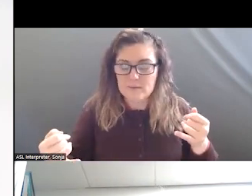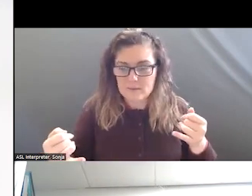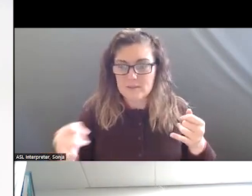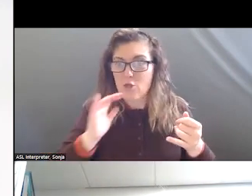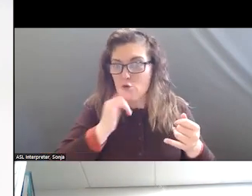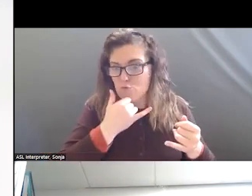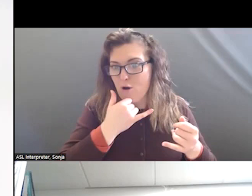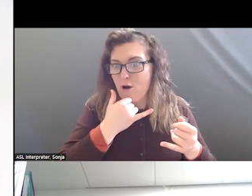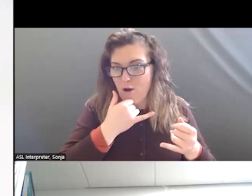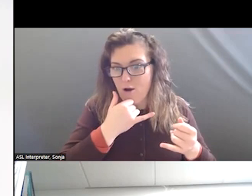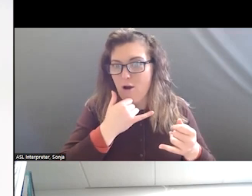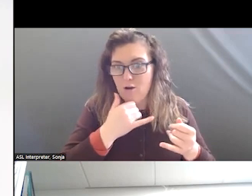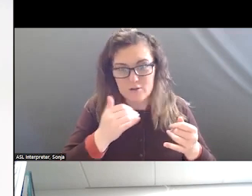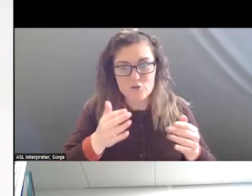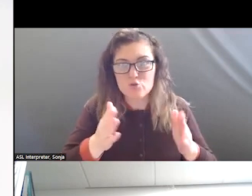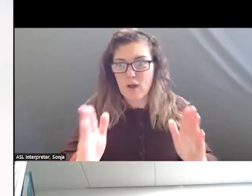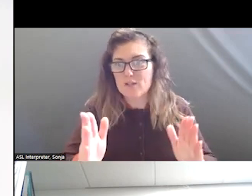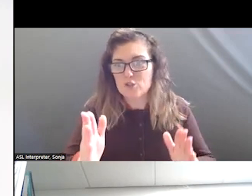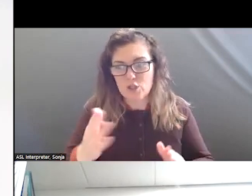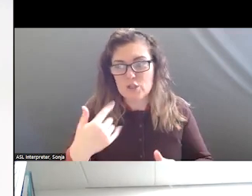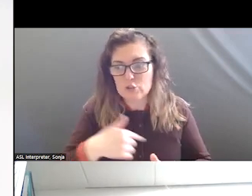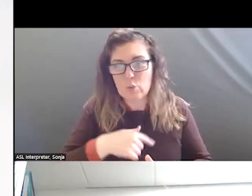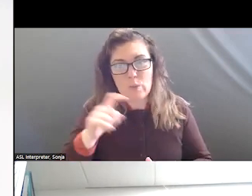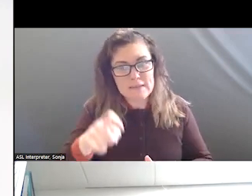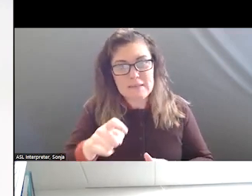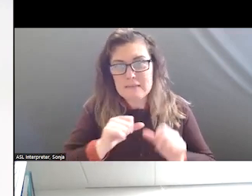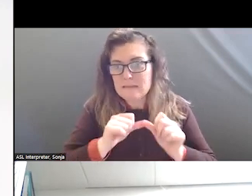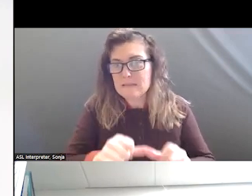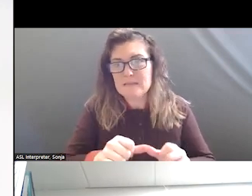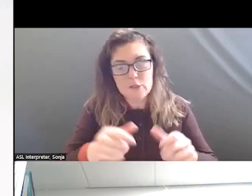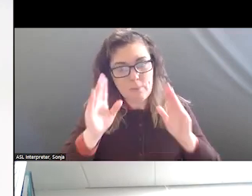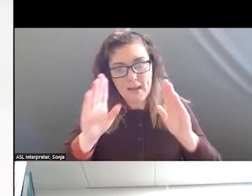SOMETHING THAT REALLY REQUIRES OUR ATTENTION. THANK YOU, JOHN.